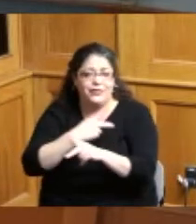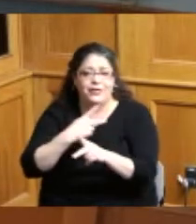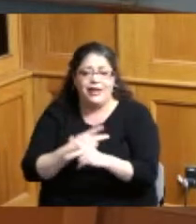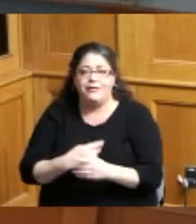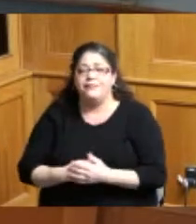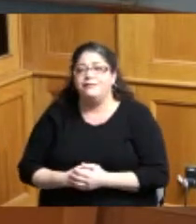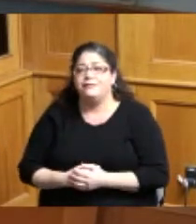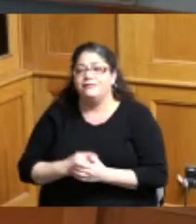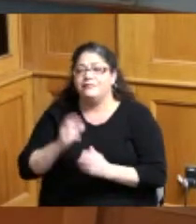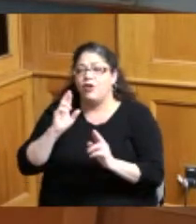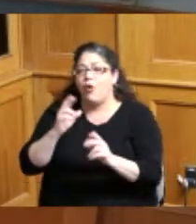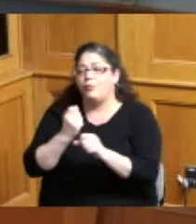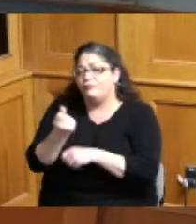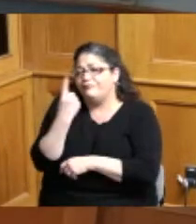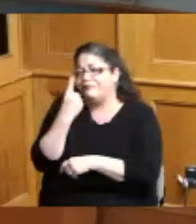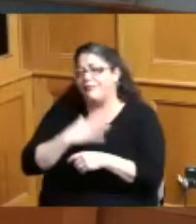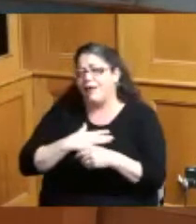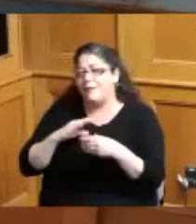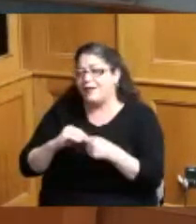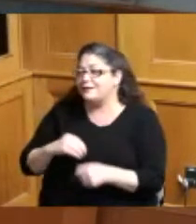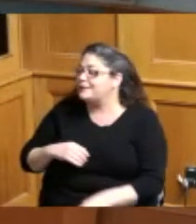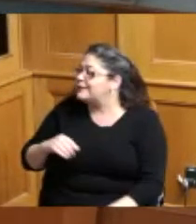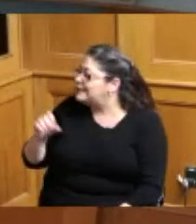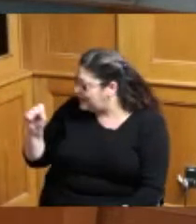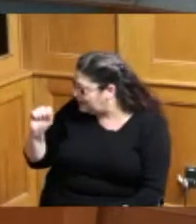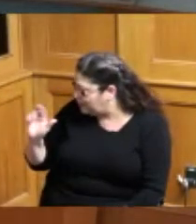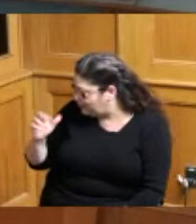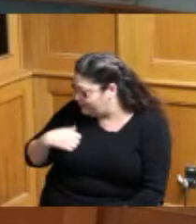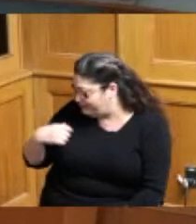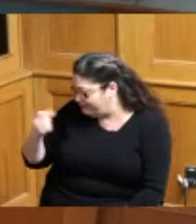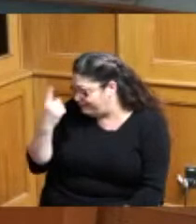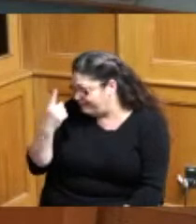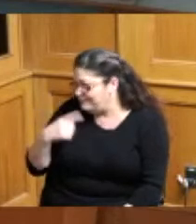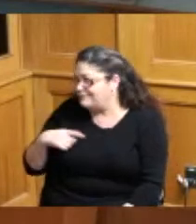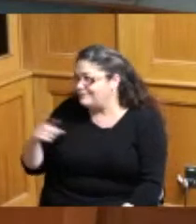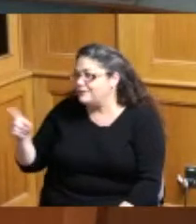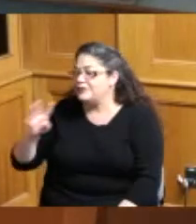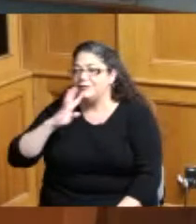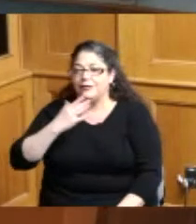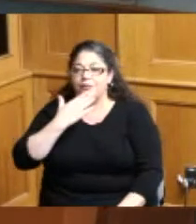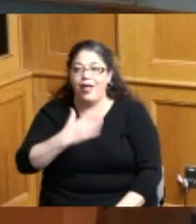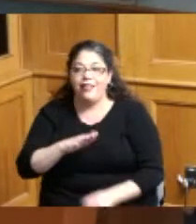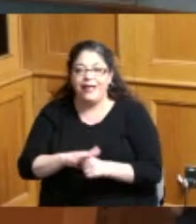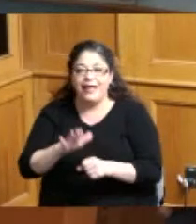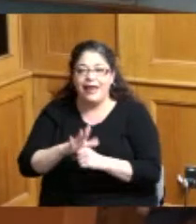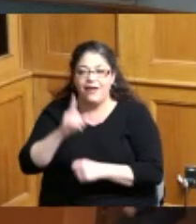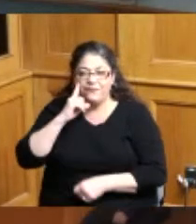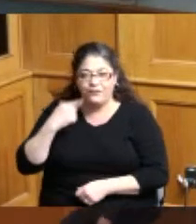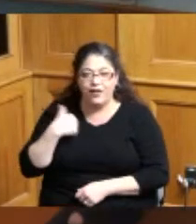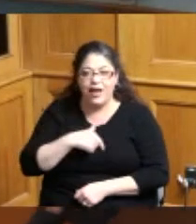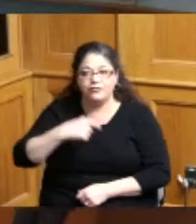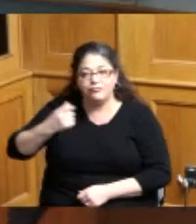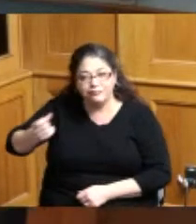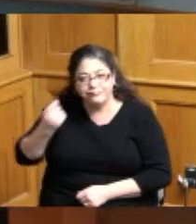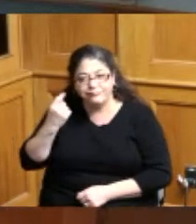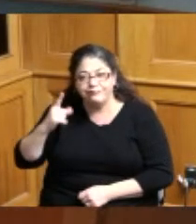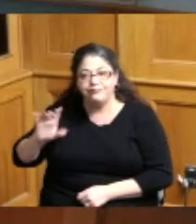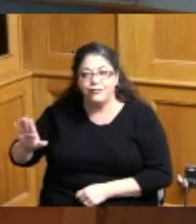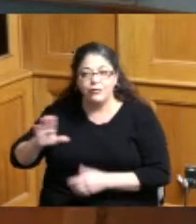my message yes yes I do and I you speak well enough for us to understand it yeah I've got